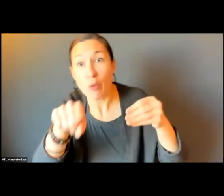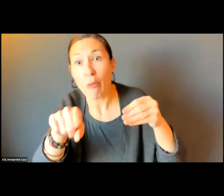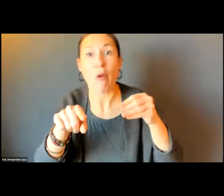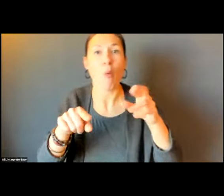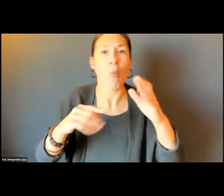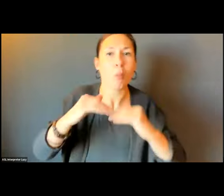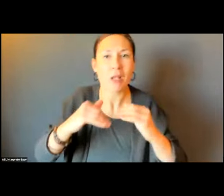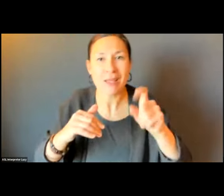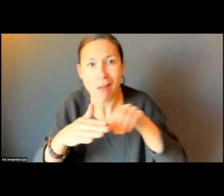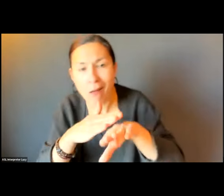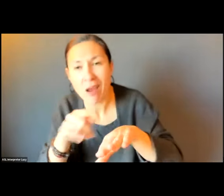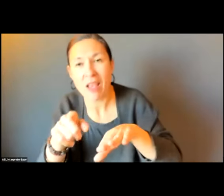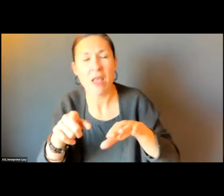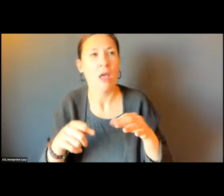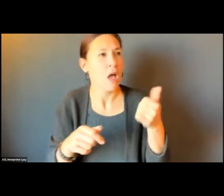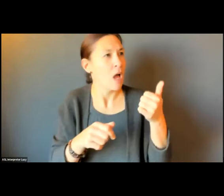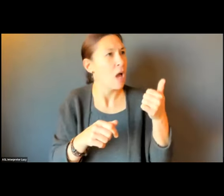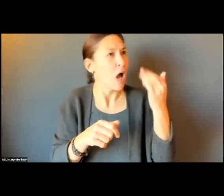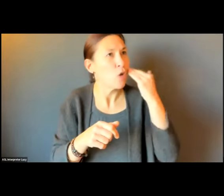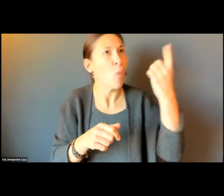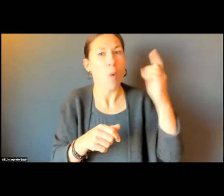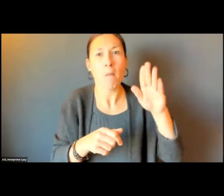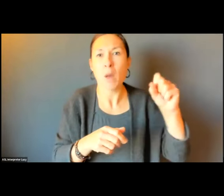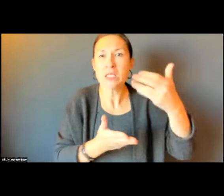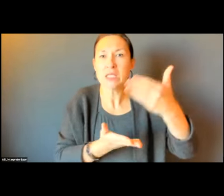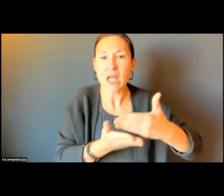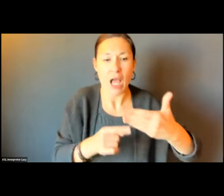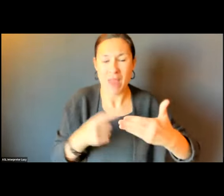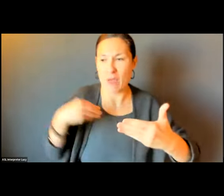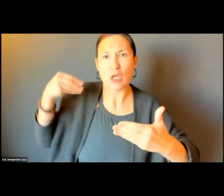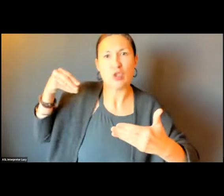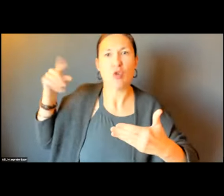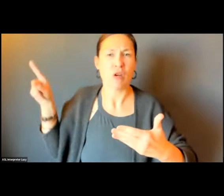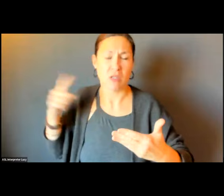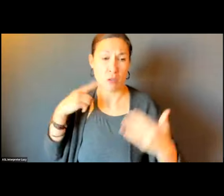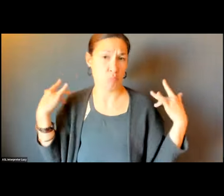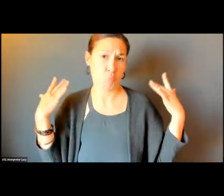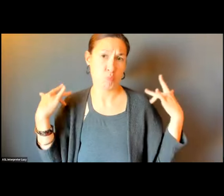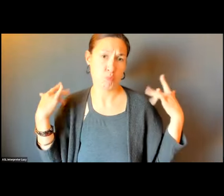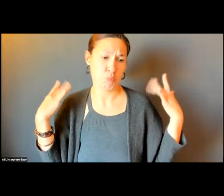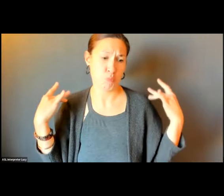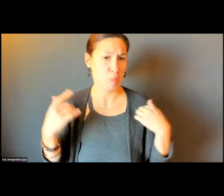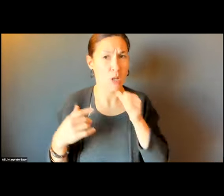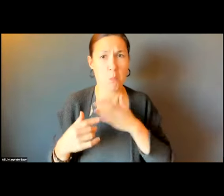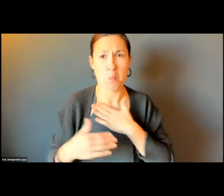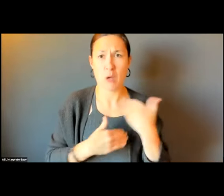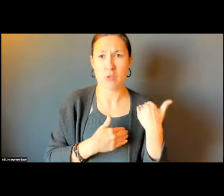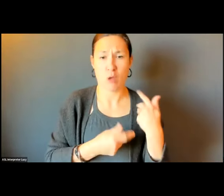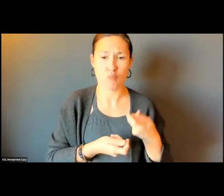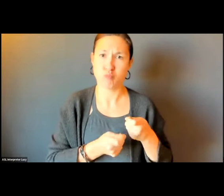A BUILDING. THERE'S A STORE WHERE THE BUS STOP IS. AND THEY SAY IT IS NOT THEIR